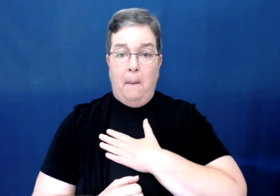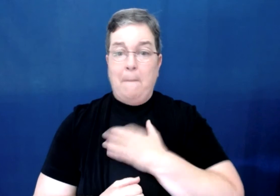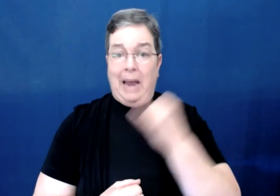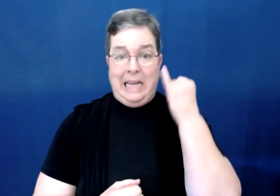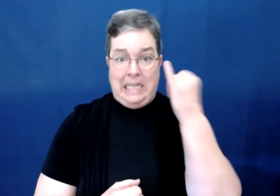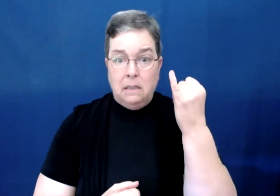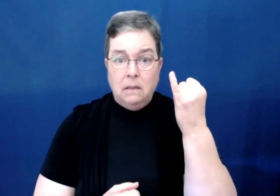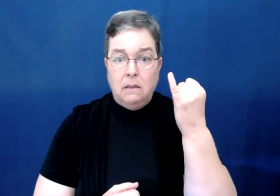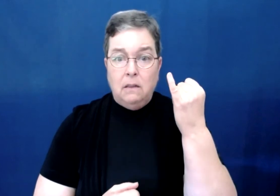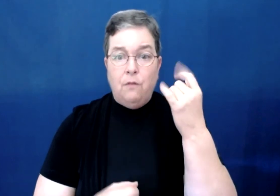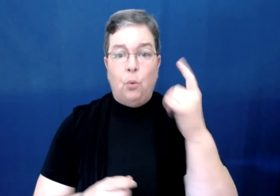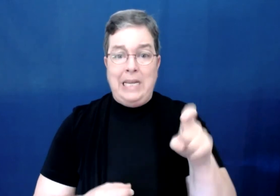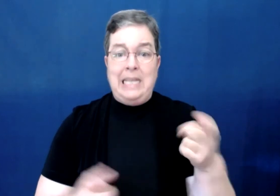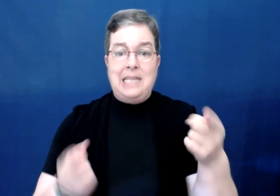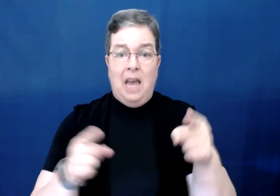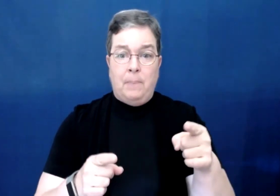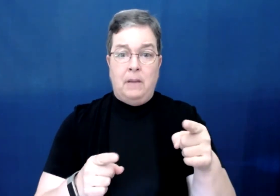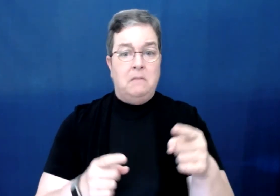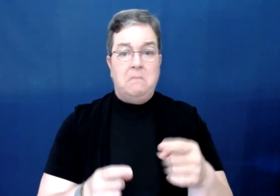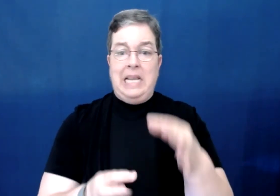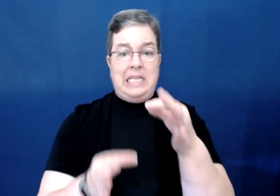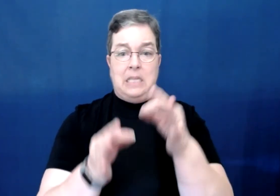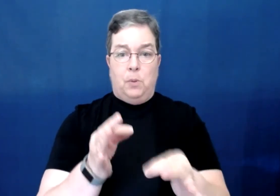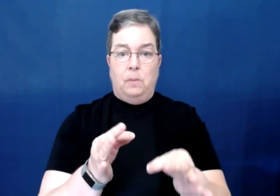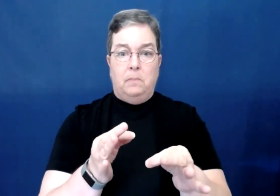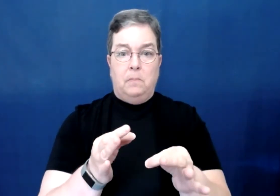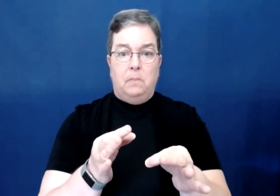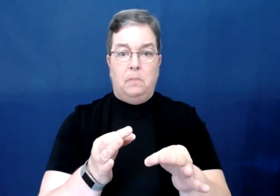My idea for what needs to happen is simple.